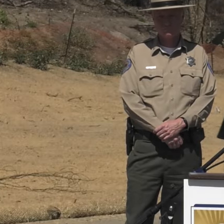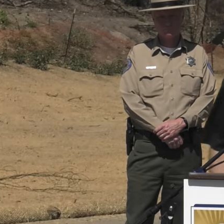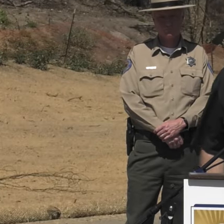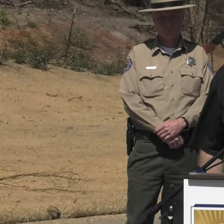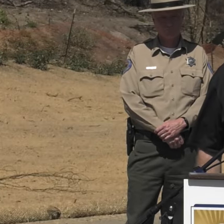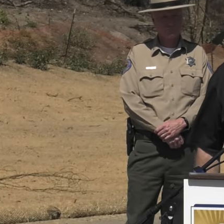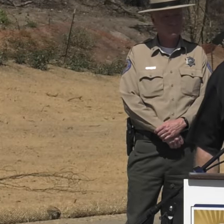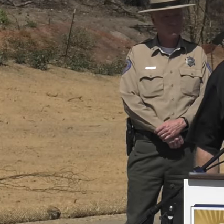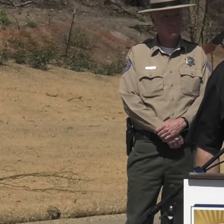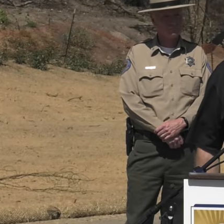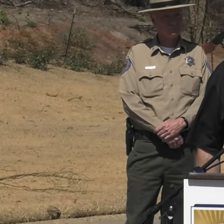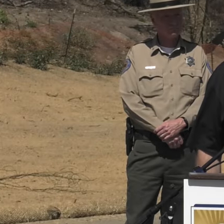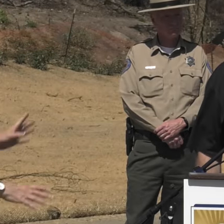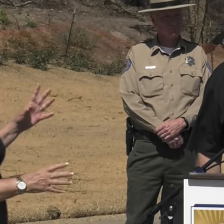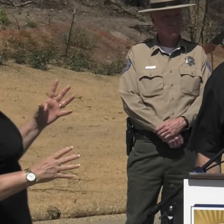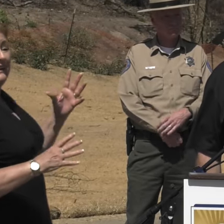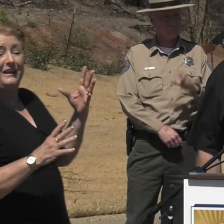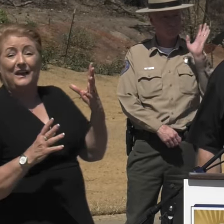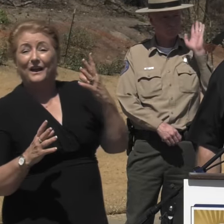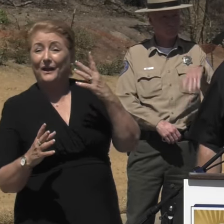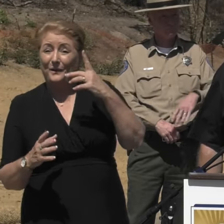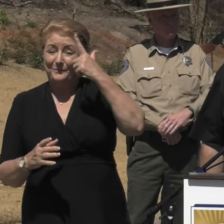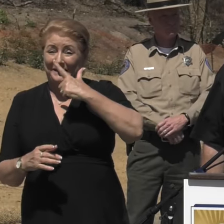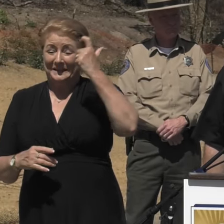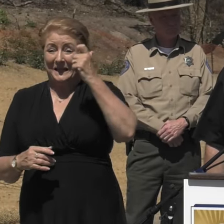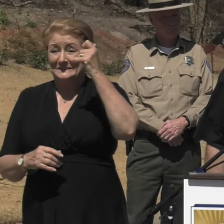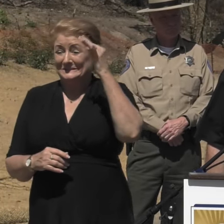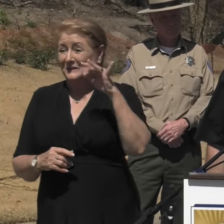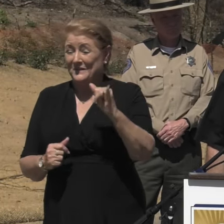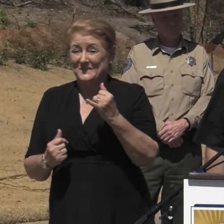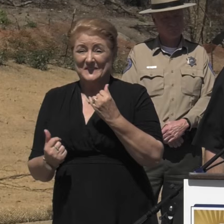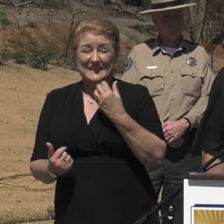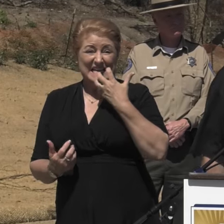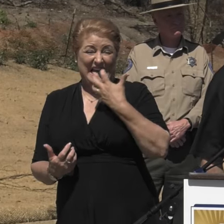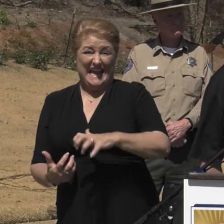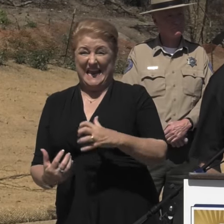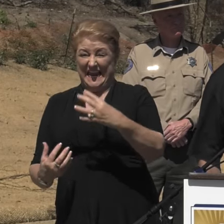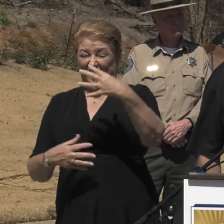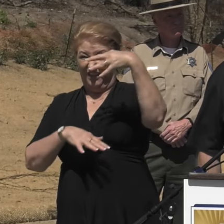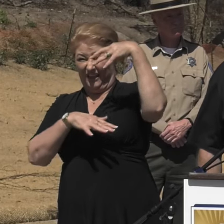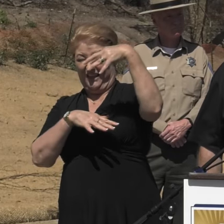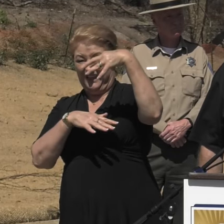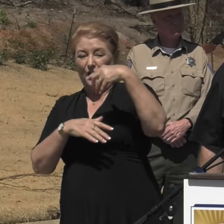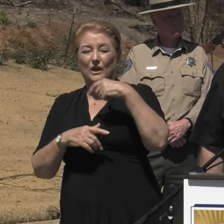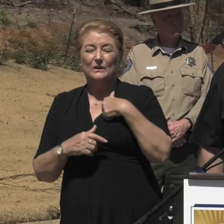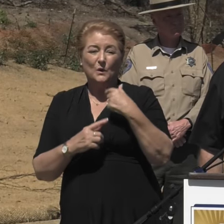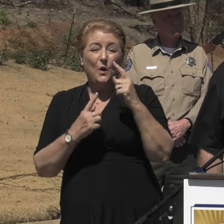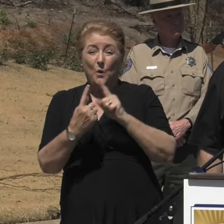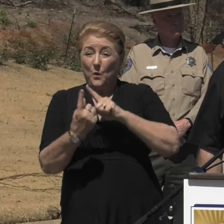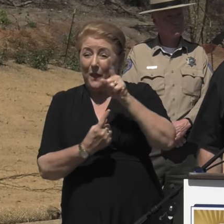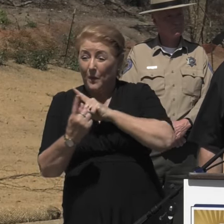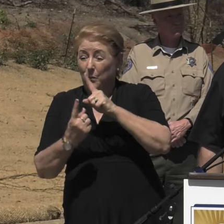So in the interest of the heat, all the speakers are available for one-on-one interviews. I recommend you find some shade, if you can,